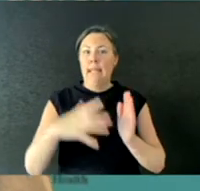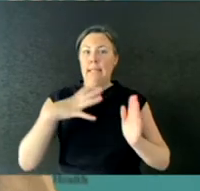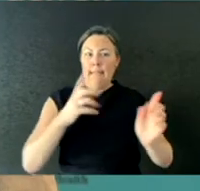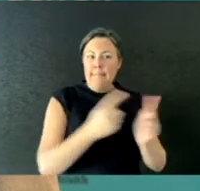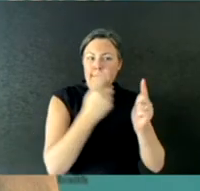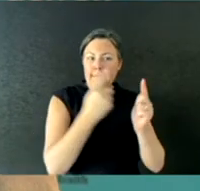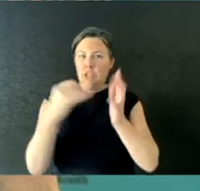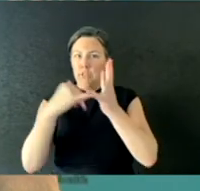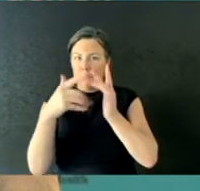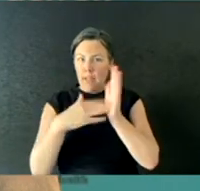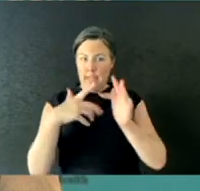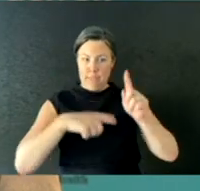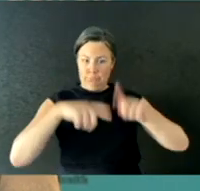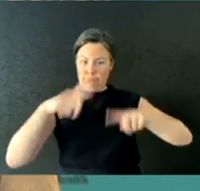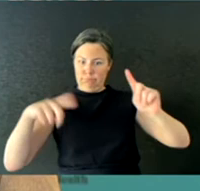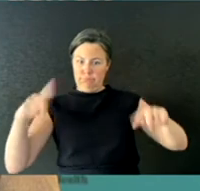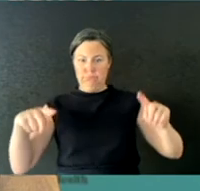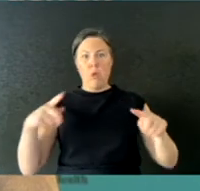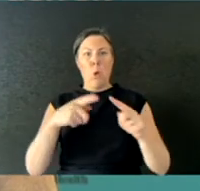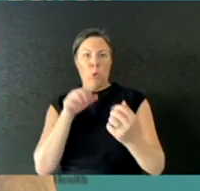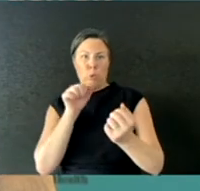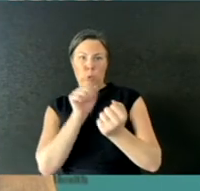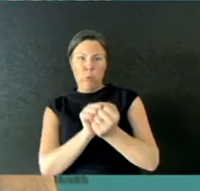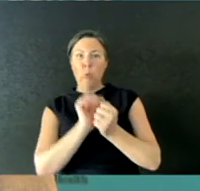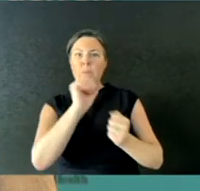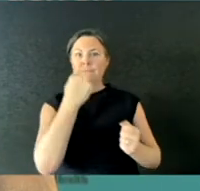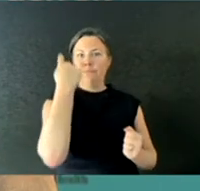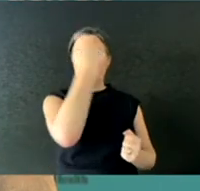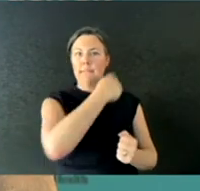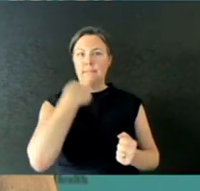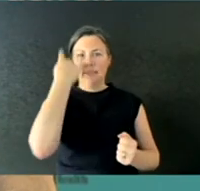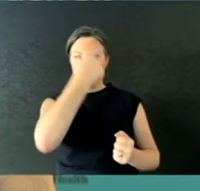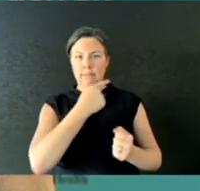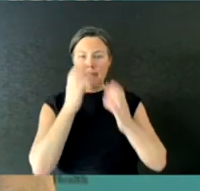and that they should be sufficiently commercially available in Australia at this point in time